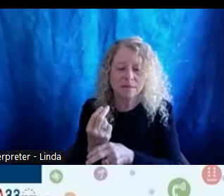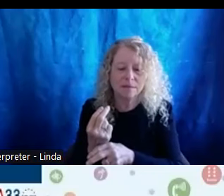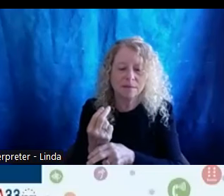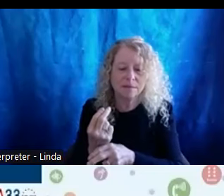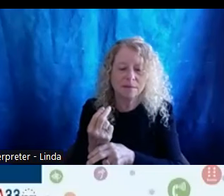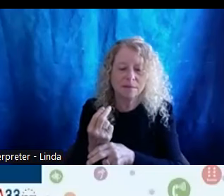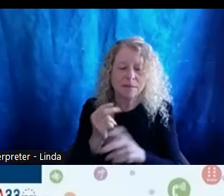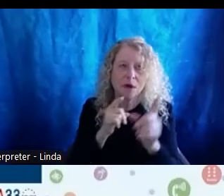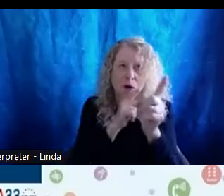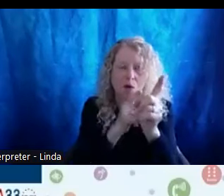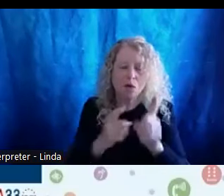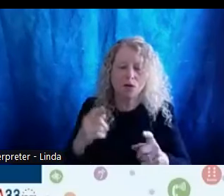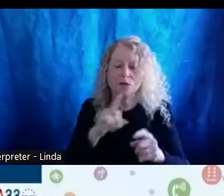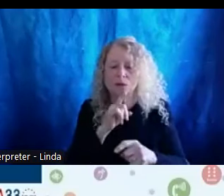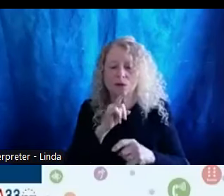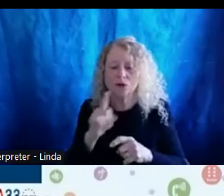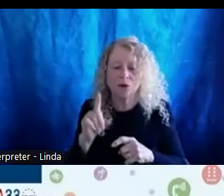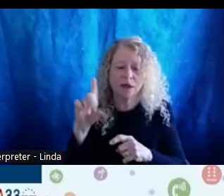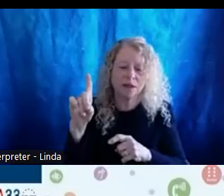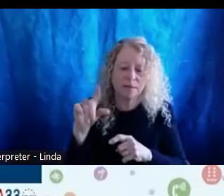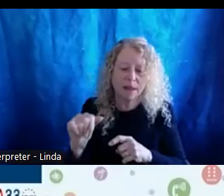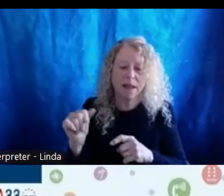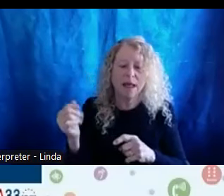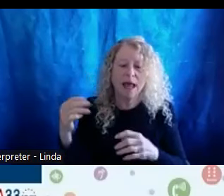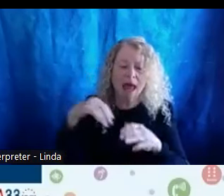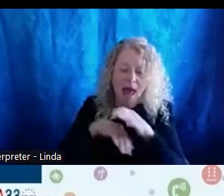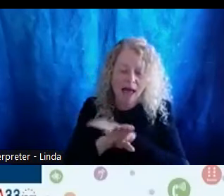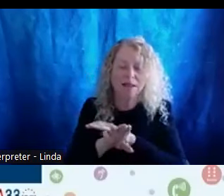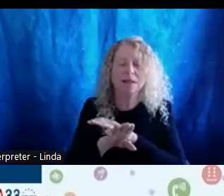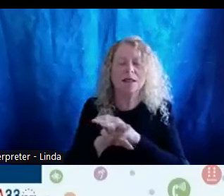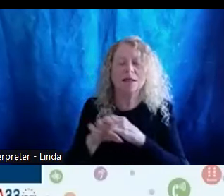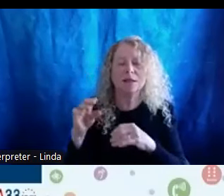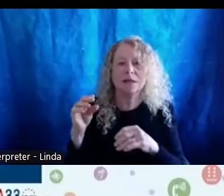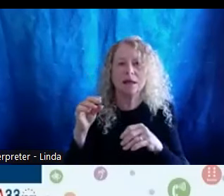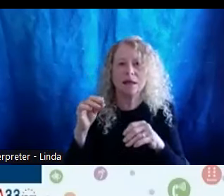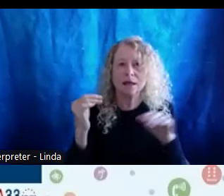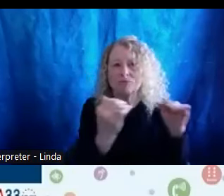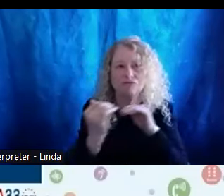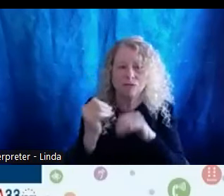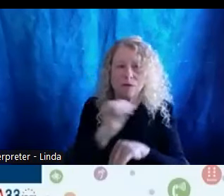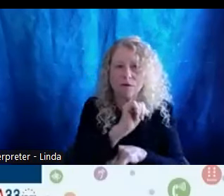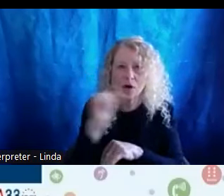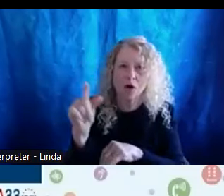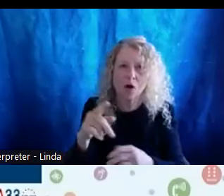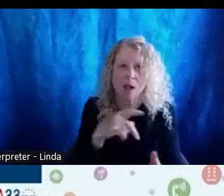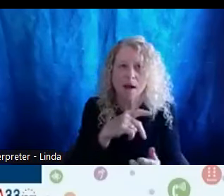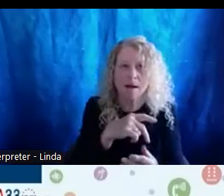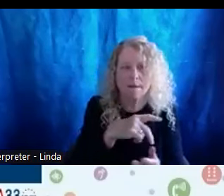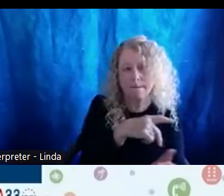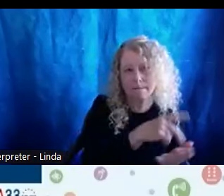whether that be for businesses, schools, public health or healthcare institutions. AIM for Access also works directly